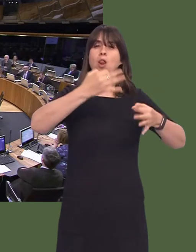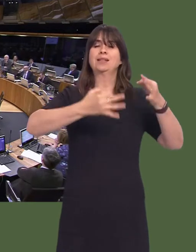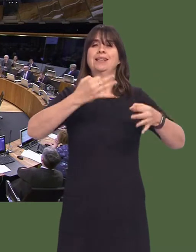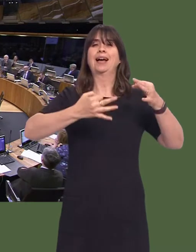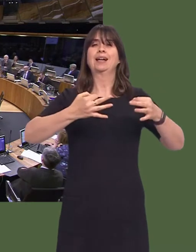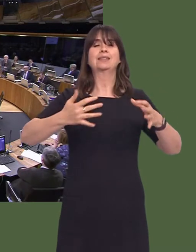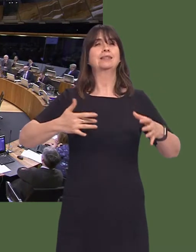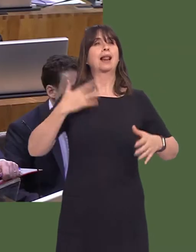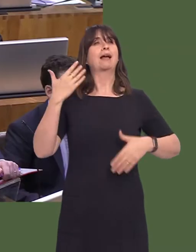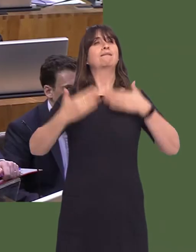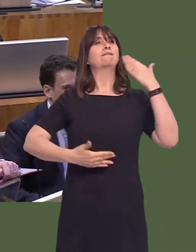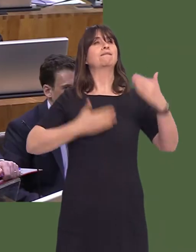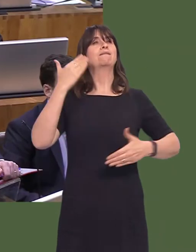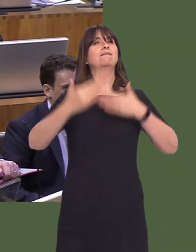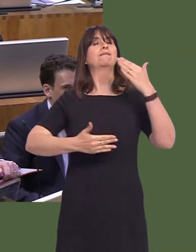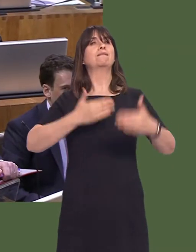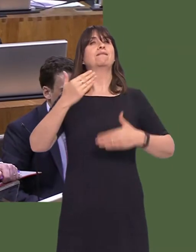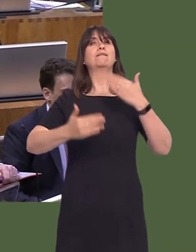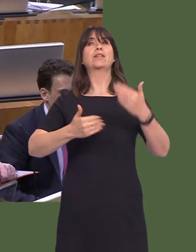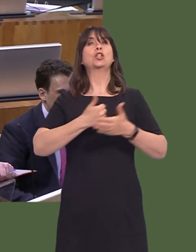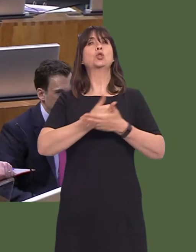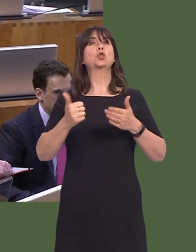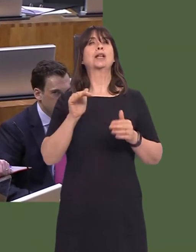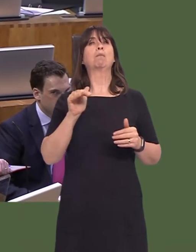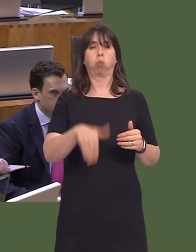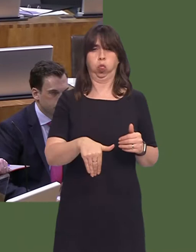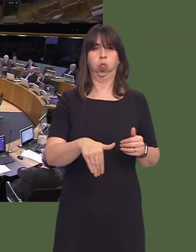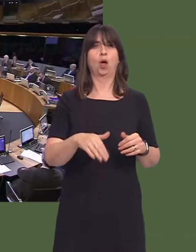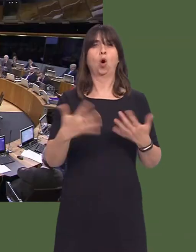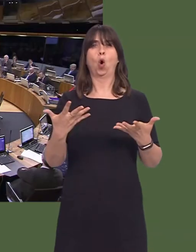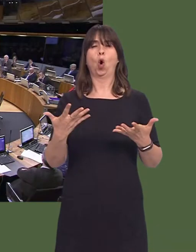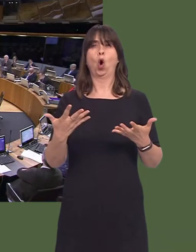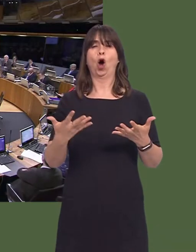in failure, unless cut off at midstream at a happy juncture. Is the First Minister's